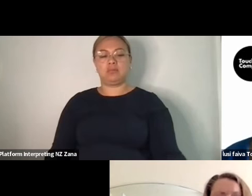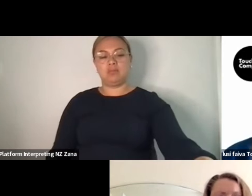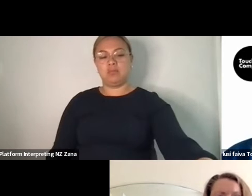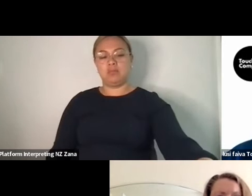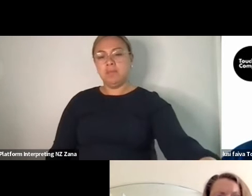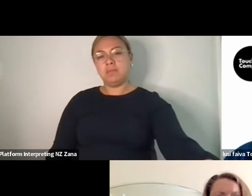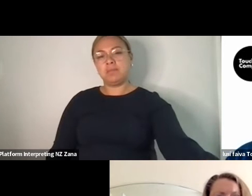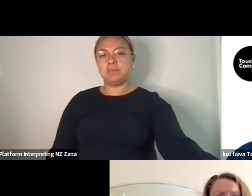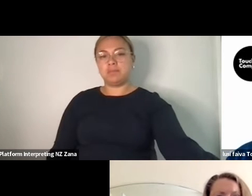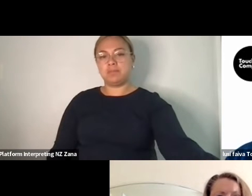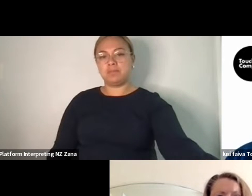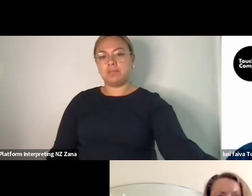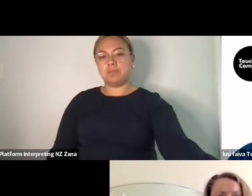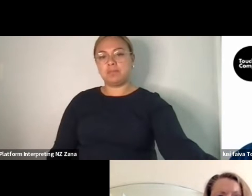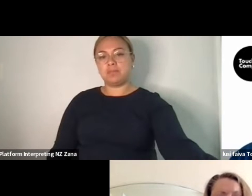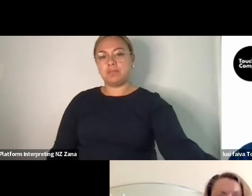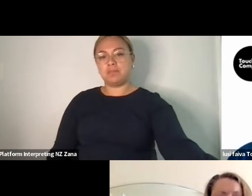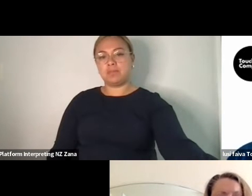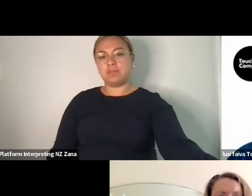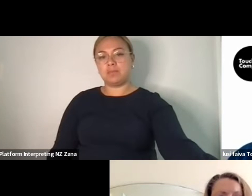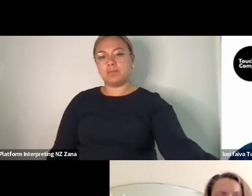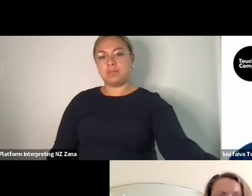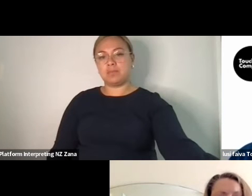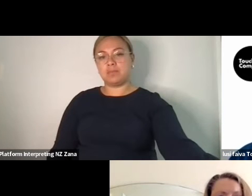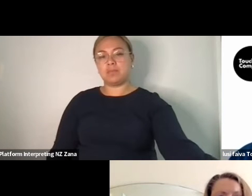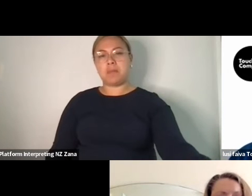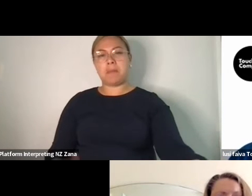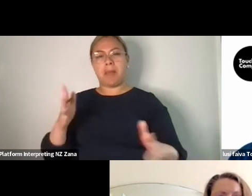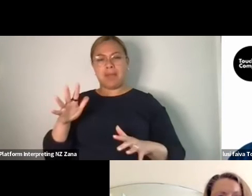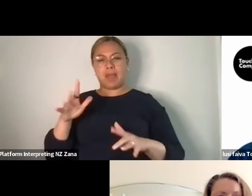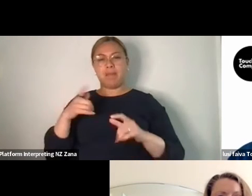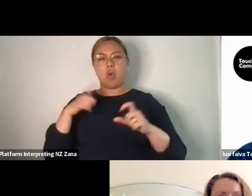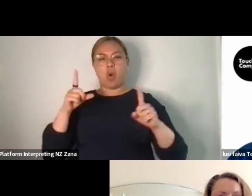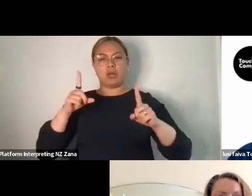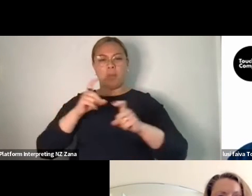start to have to deal with maybe more technical things like how long is this music track,